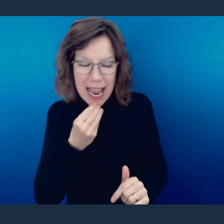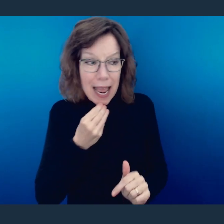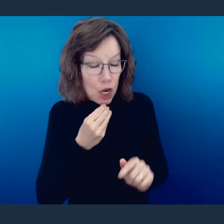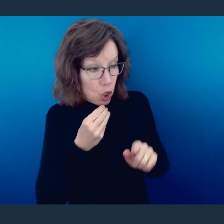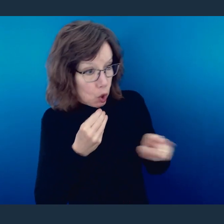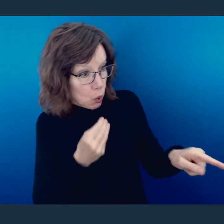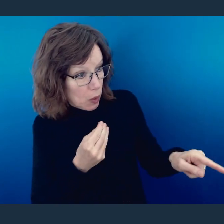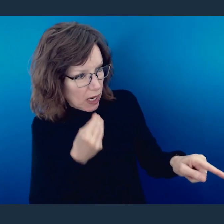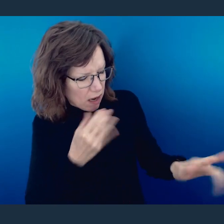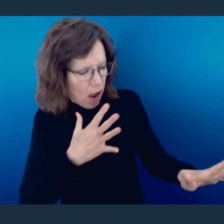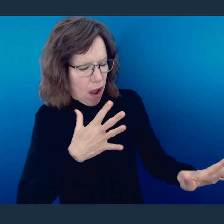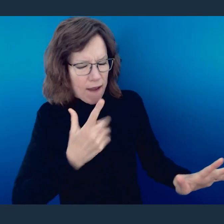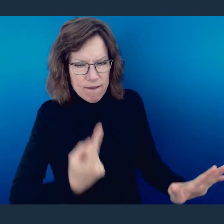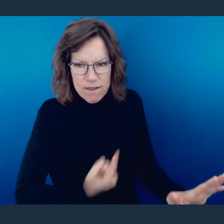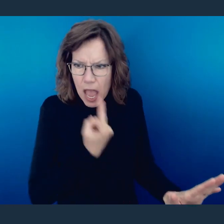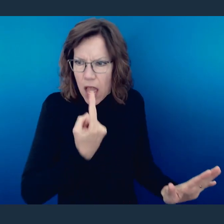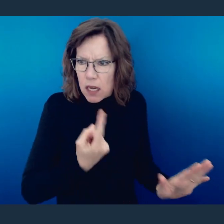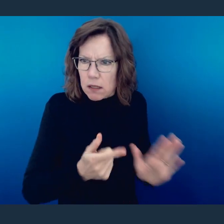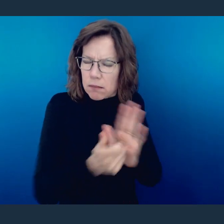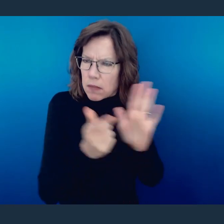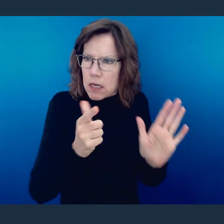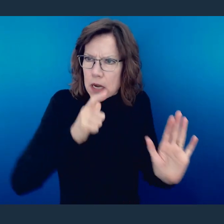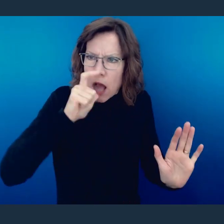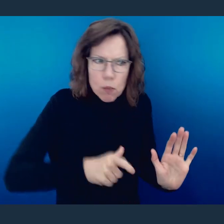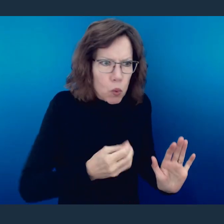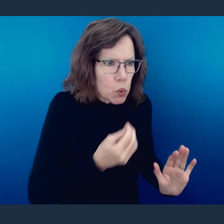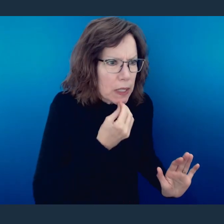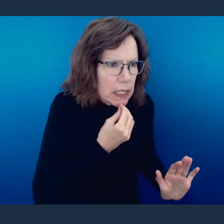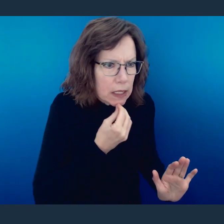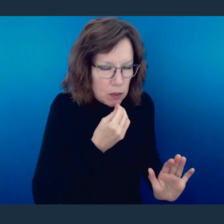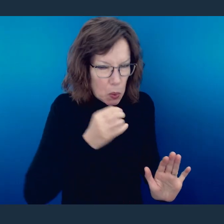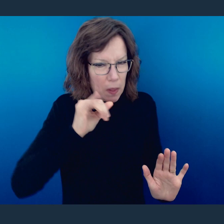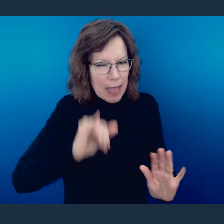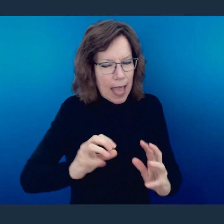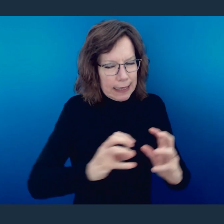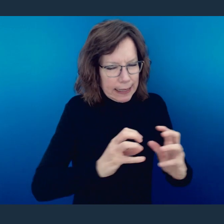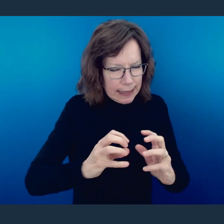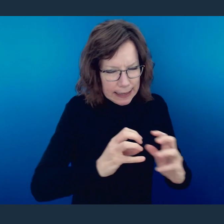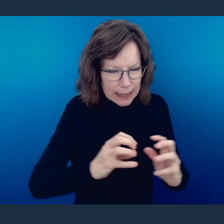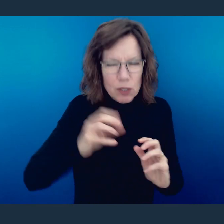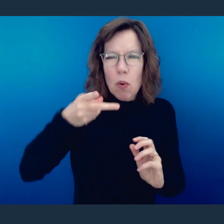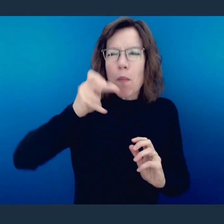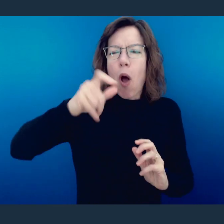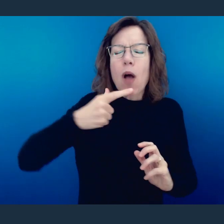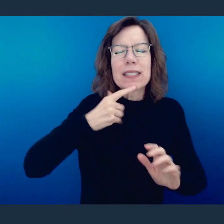actually are taking offense when others who claim to be believers take part.